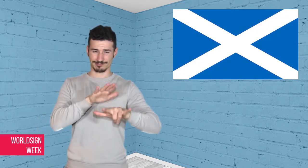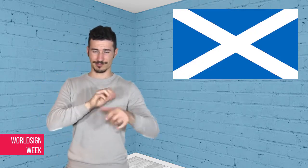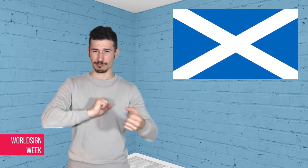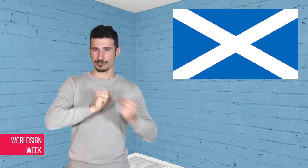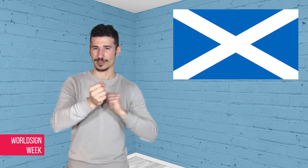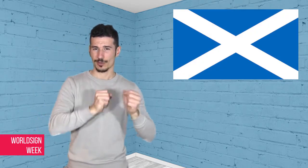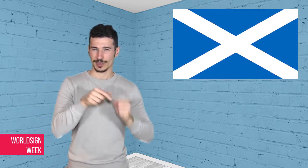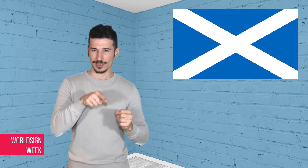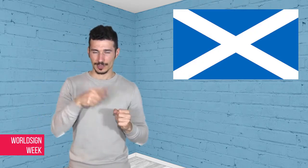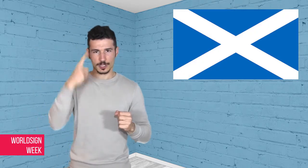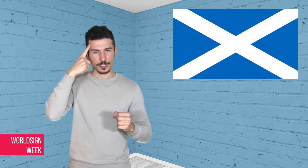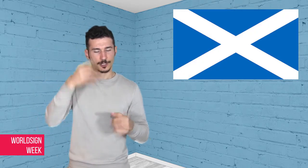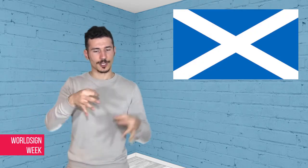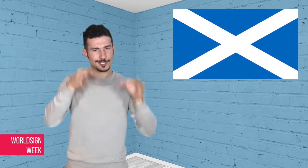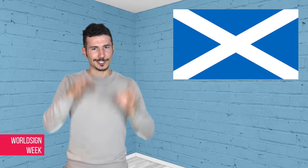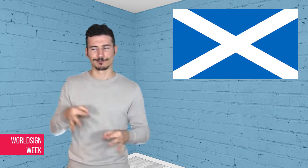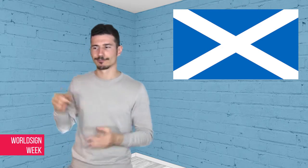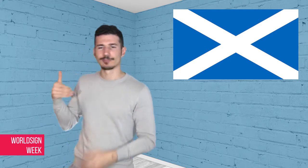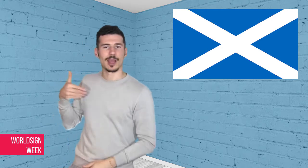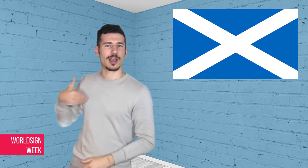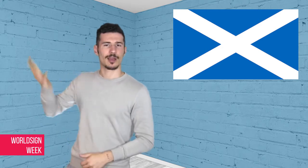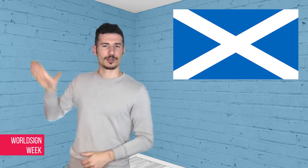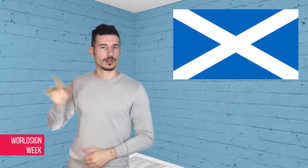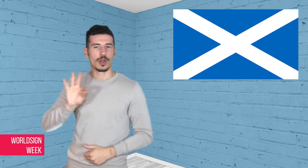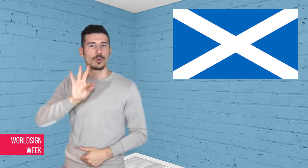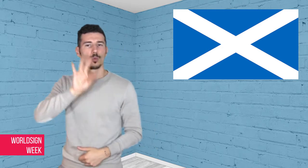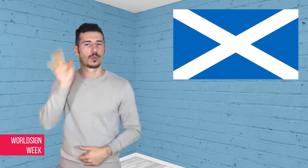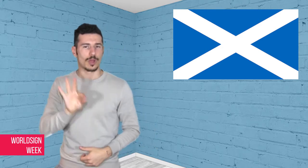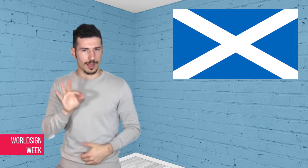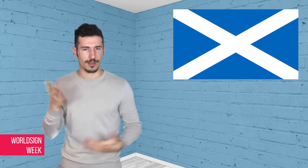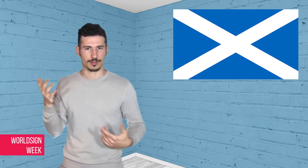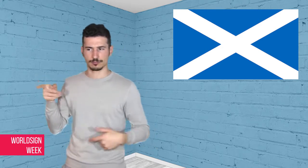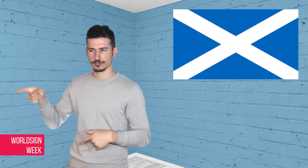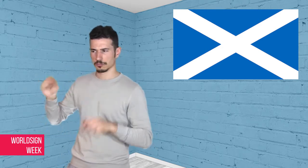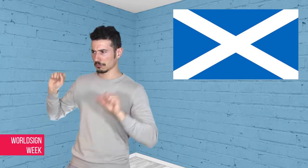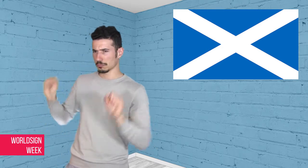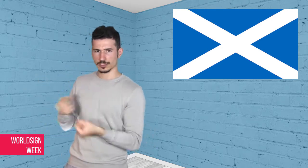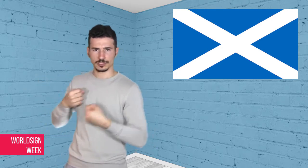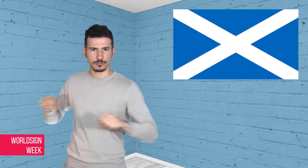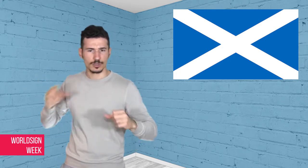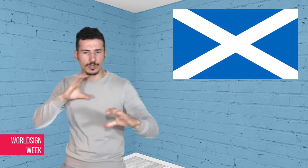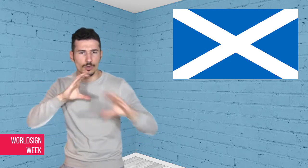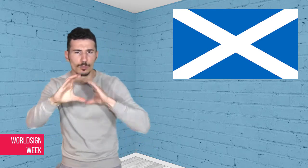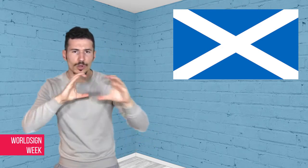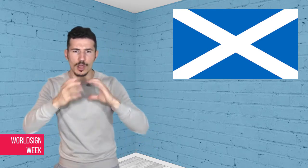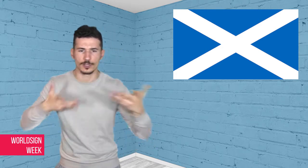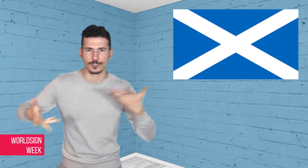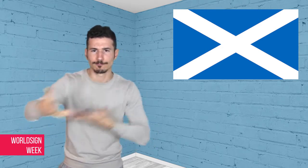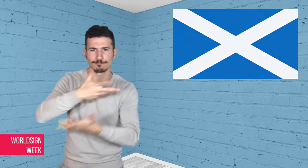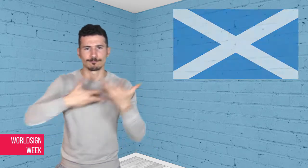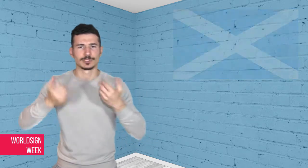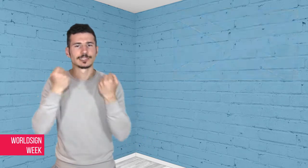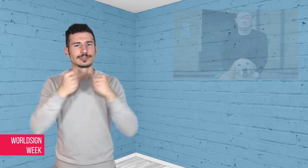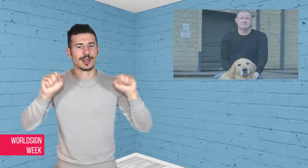his welfare after he was unable to communicate with the crew about the